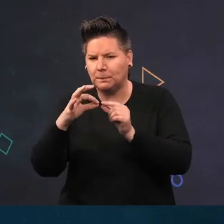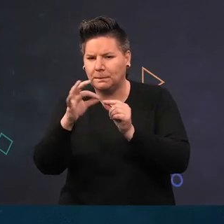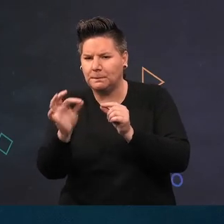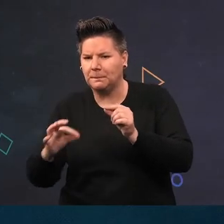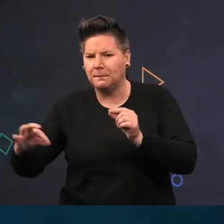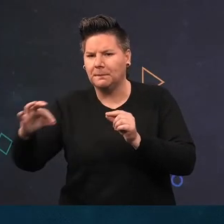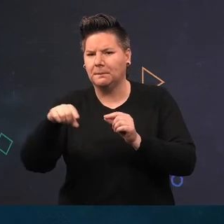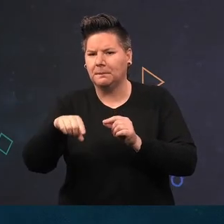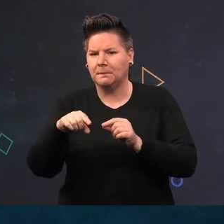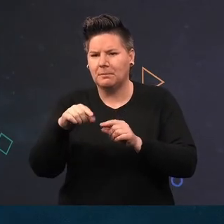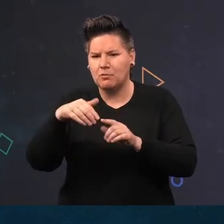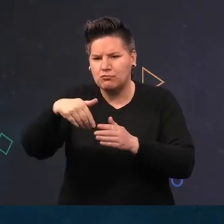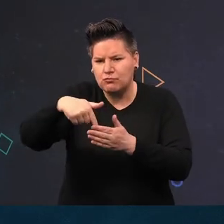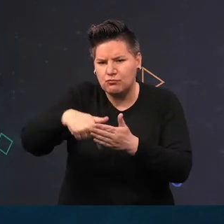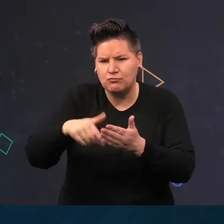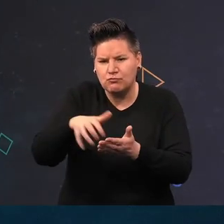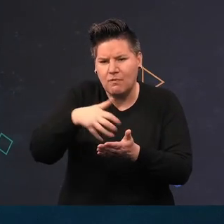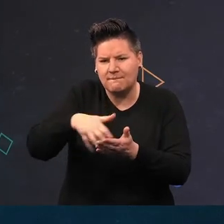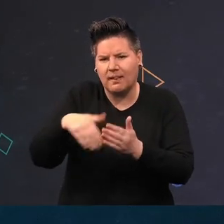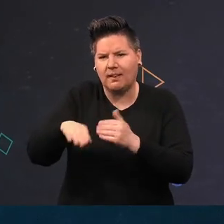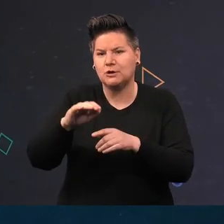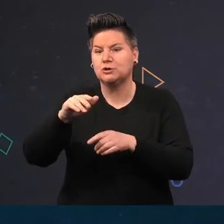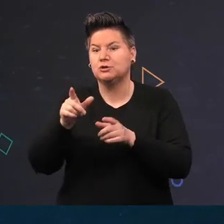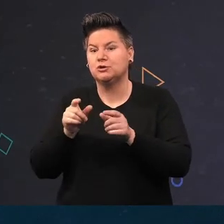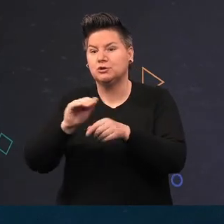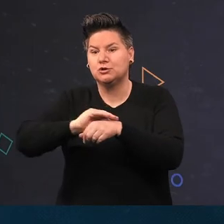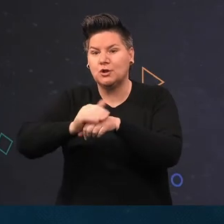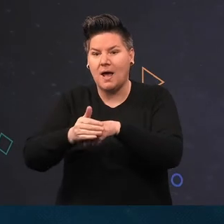by the worm which sticks bits of gravel and shell together to form